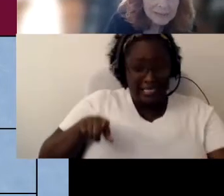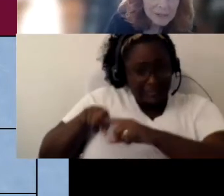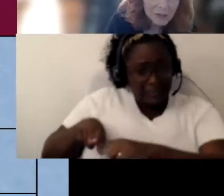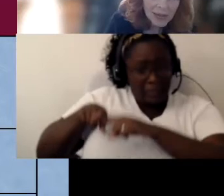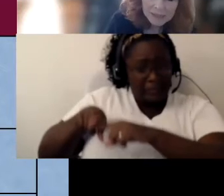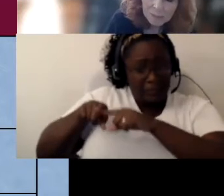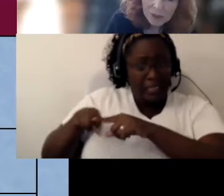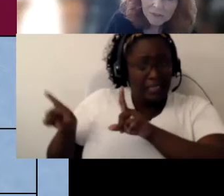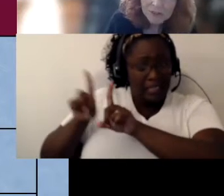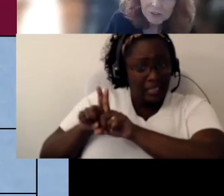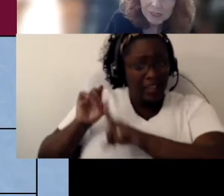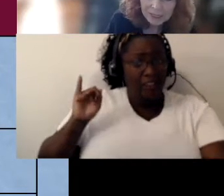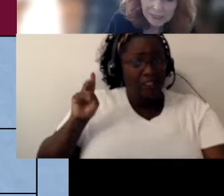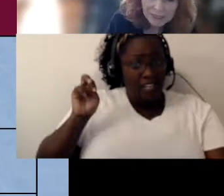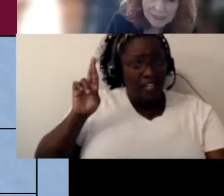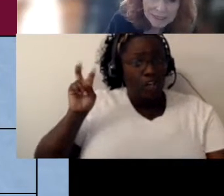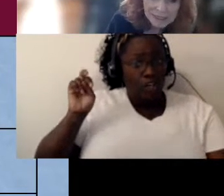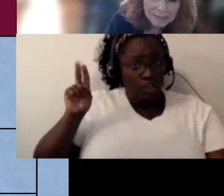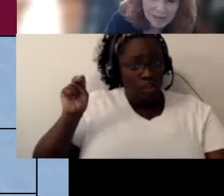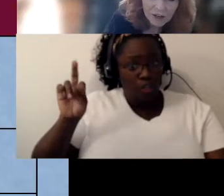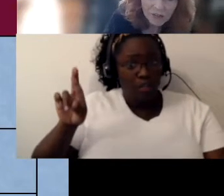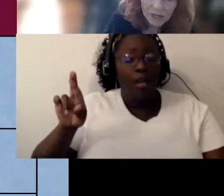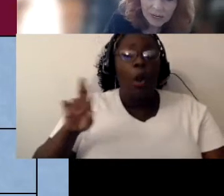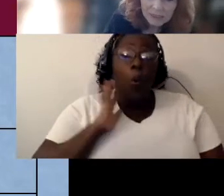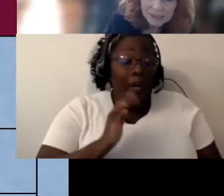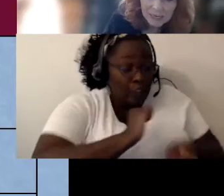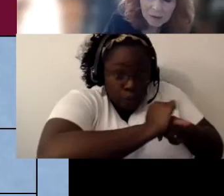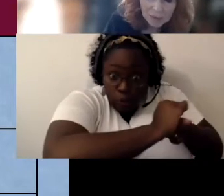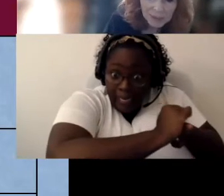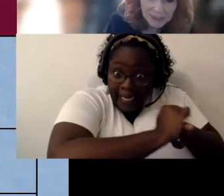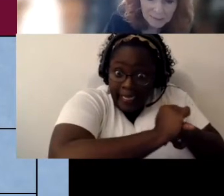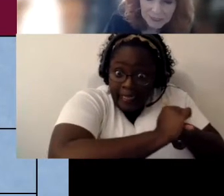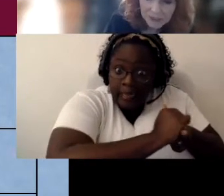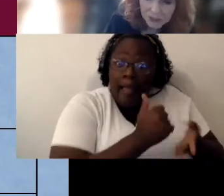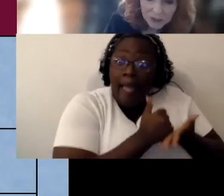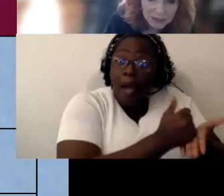and so that's part of their training is that they are there to help the deafblind student